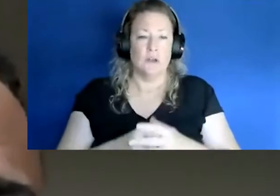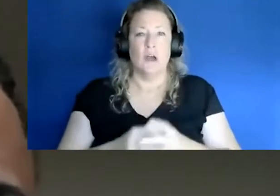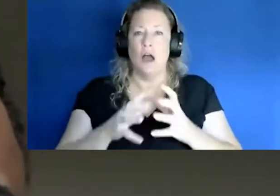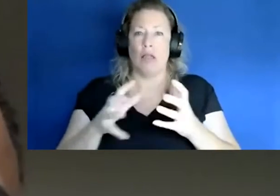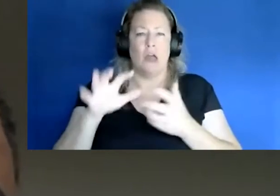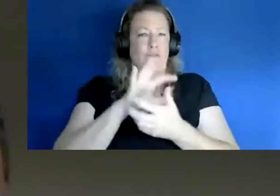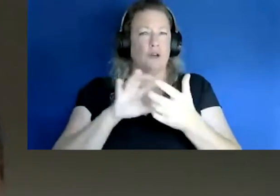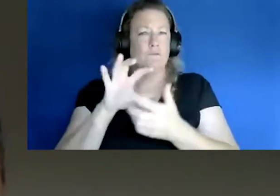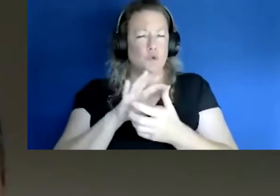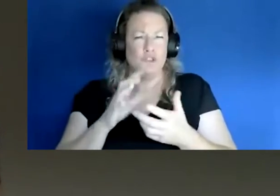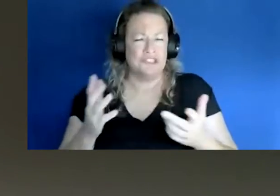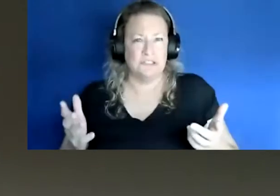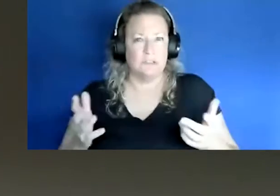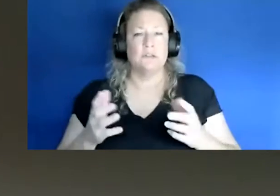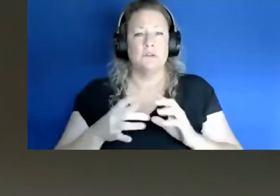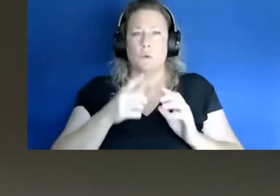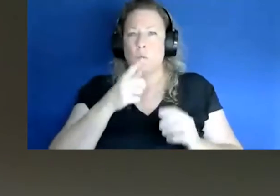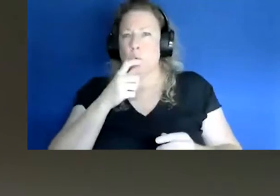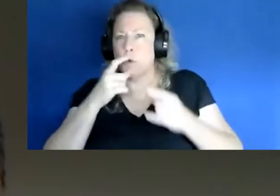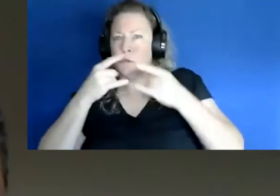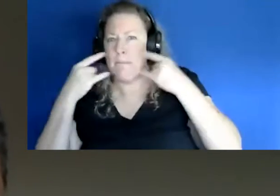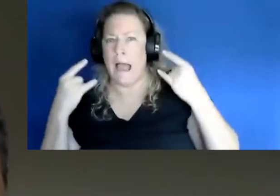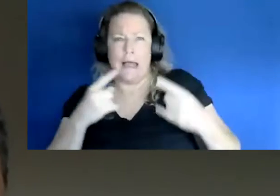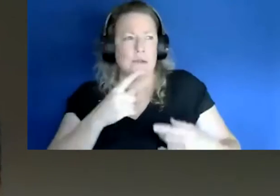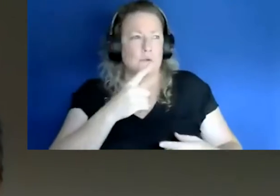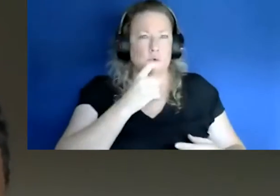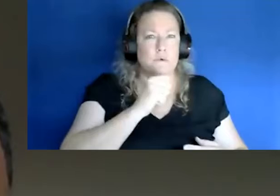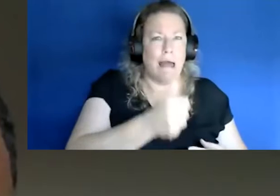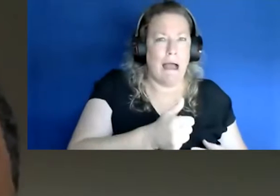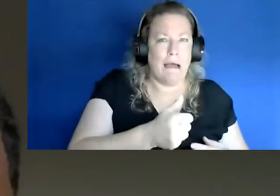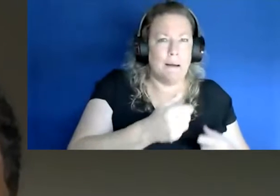think in terms of you know "Who wears mask. Who doesn't wear masks." I wanted to kind of give